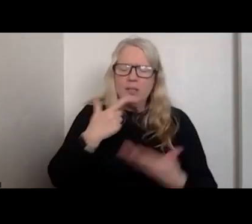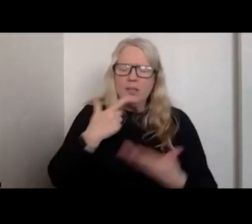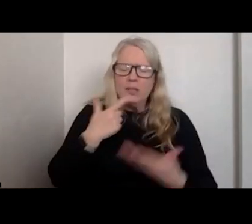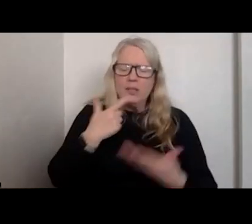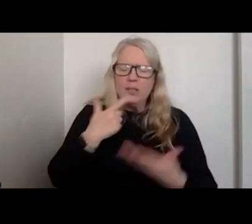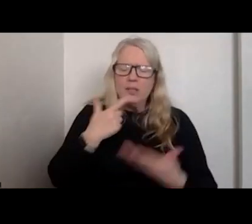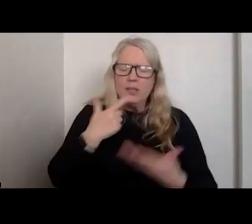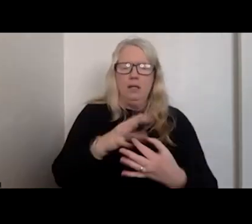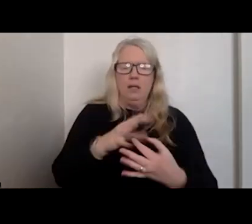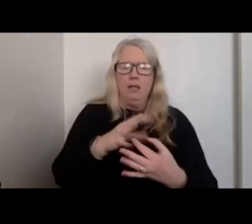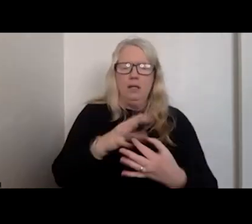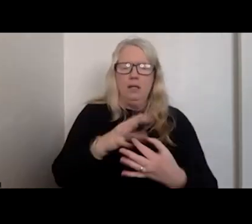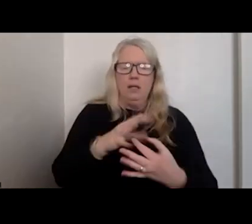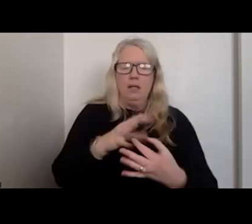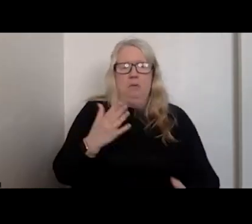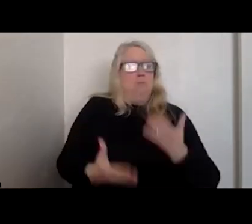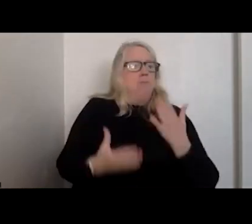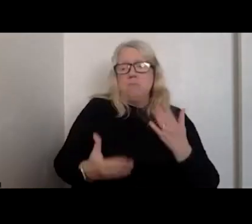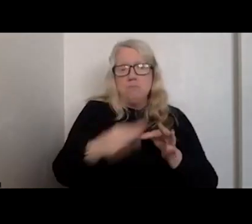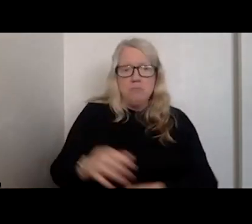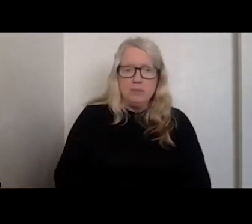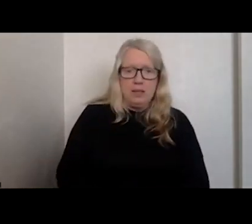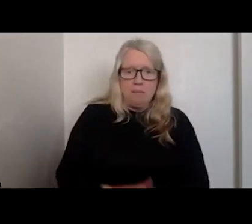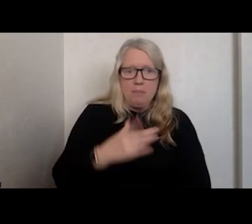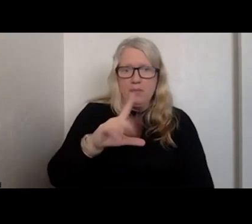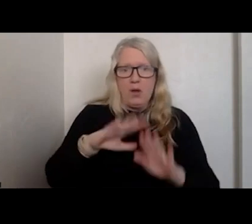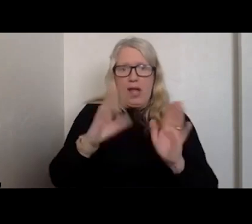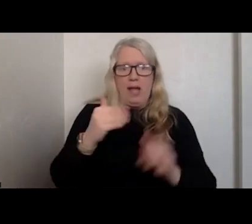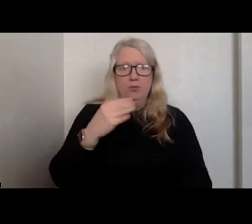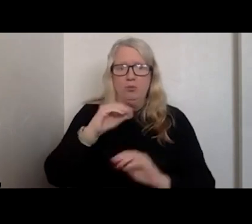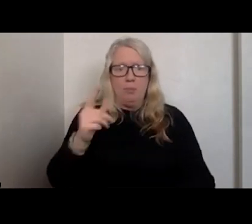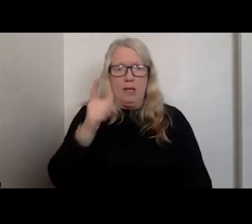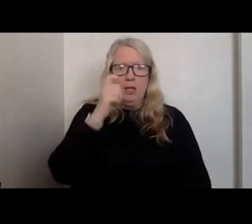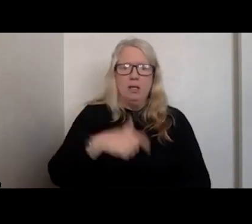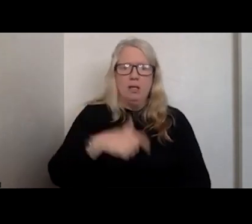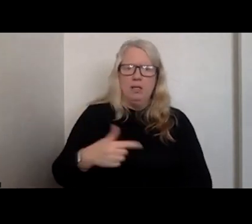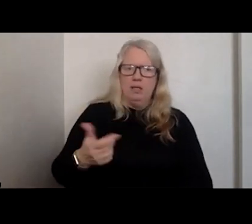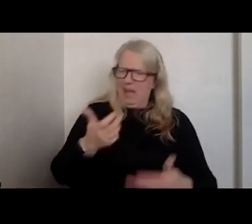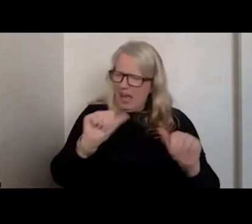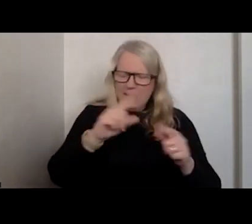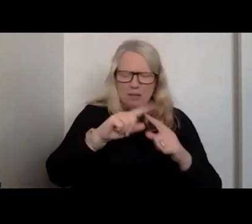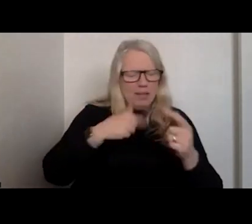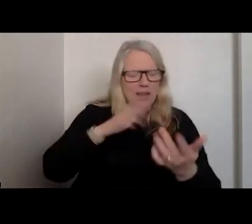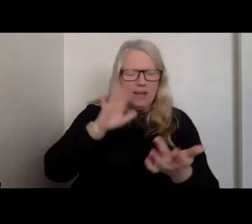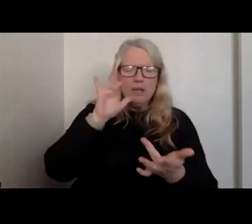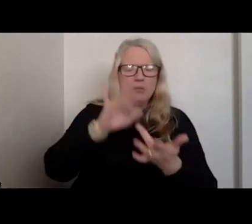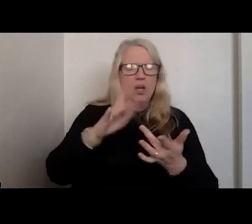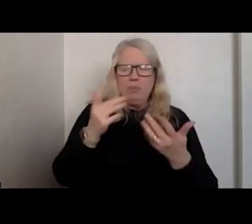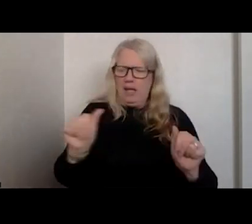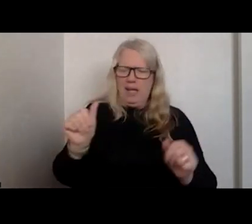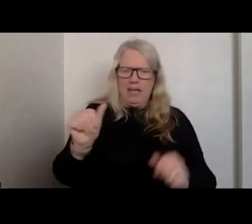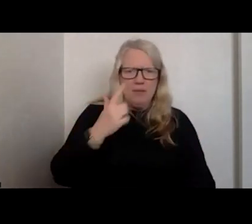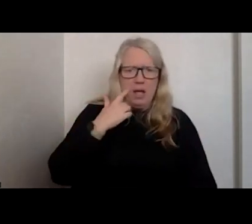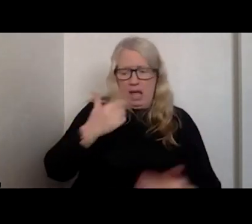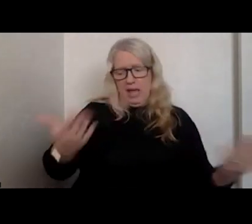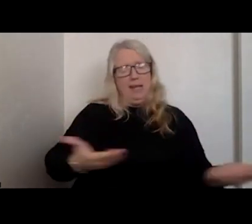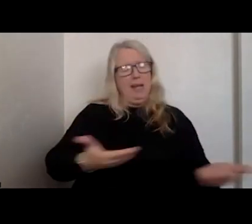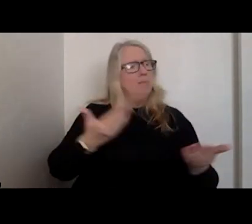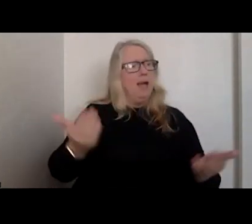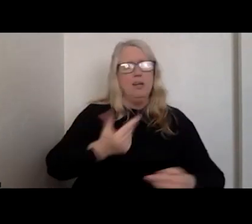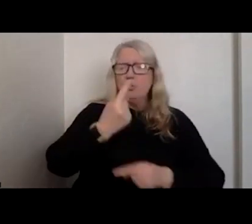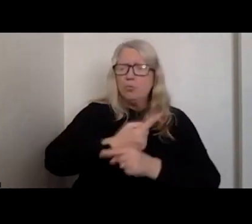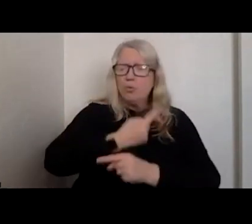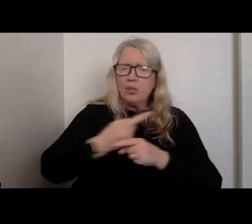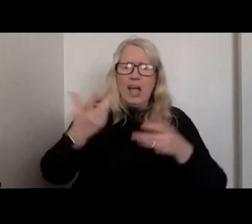NO ONE IN THE HOUSE THEY ARE AT LISTENS TO THEM. >>: ANYBODY THAT I COME IN